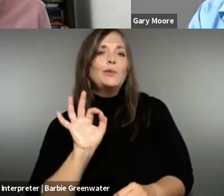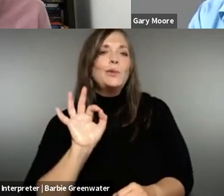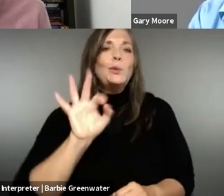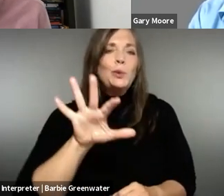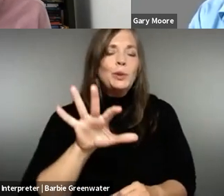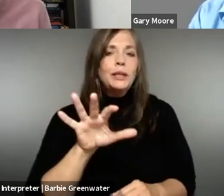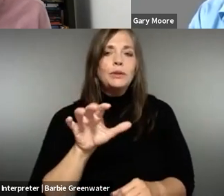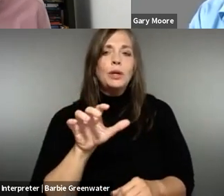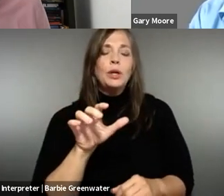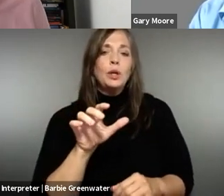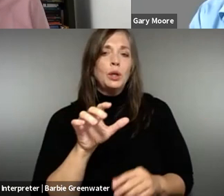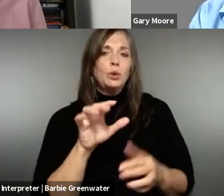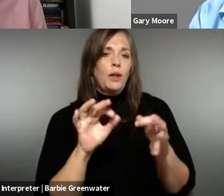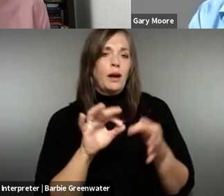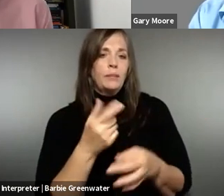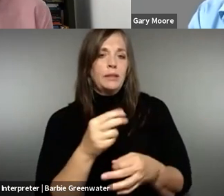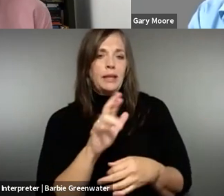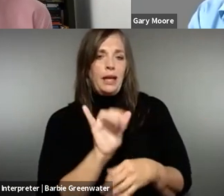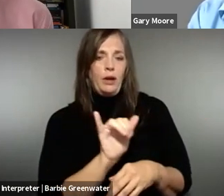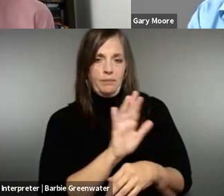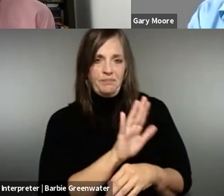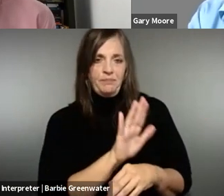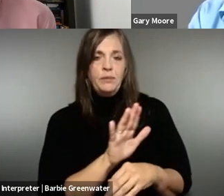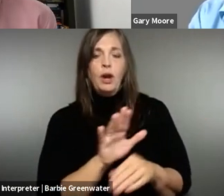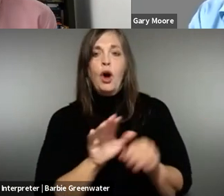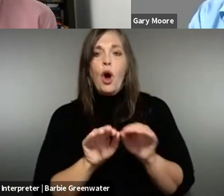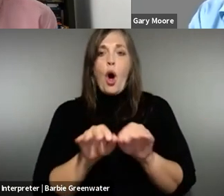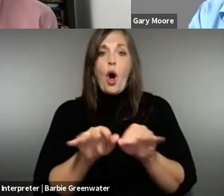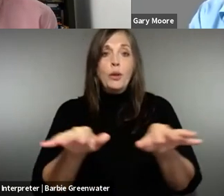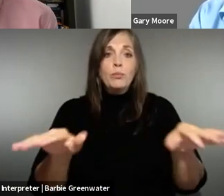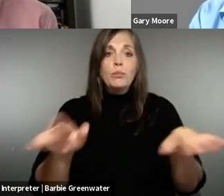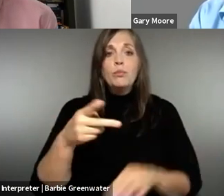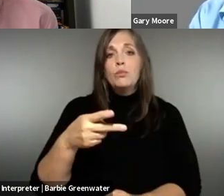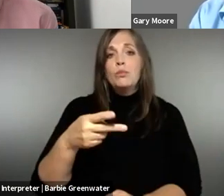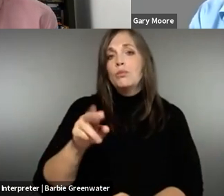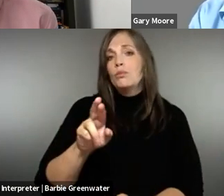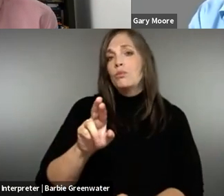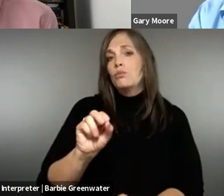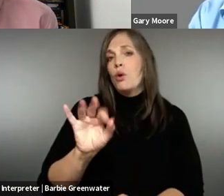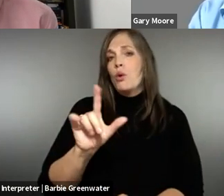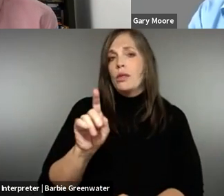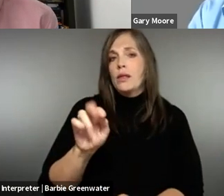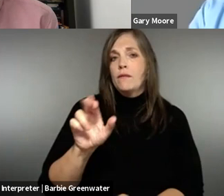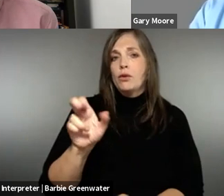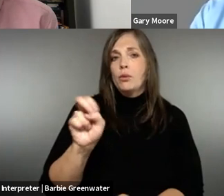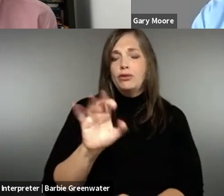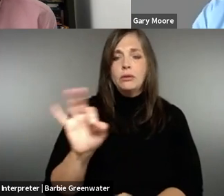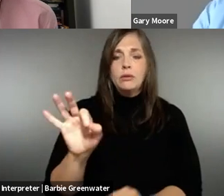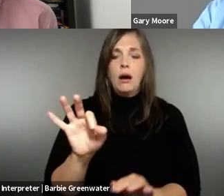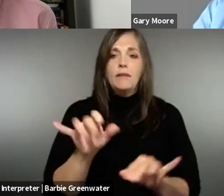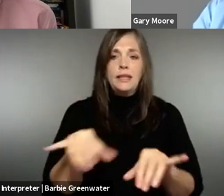in Spain and other wards